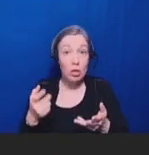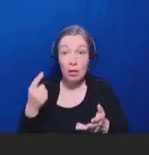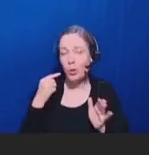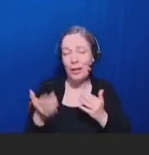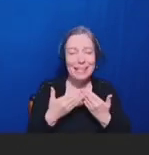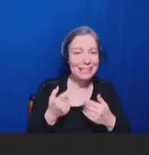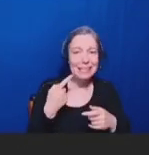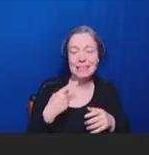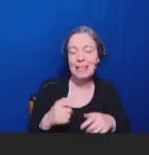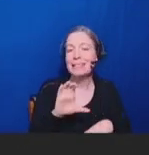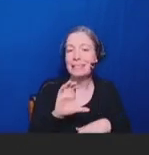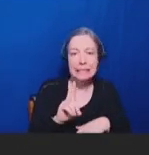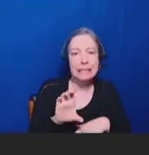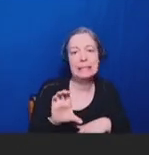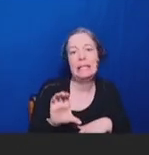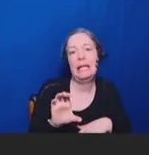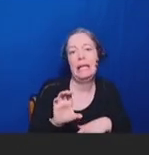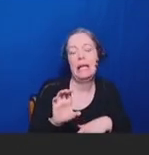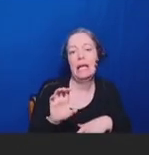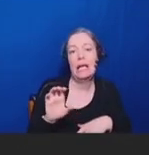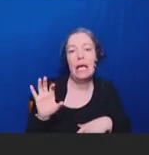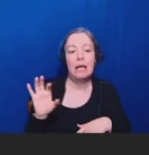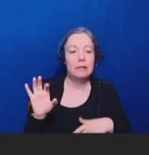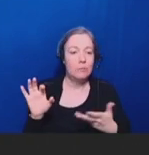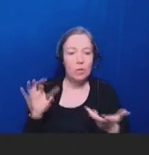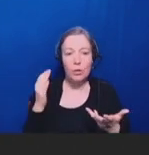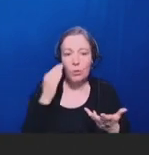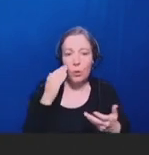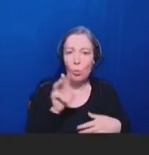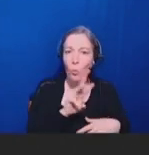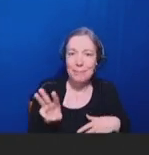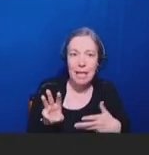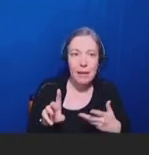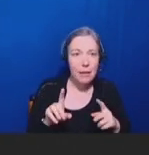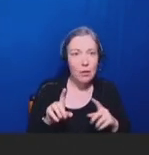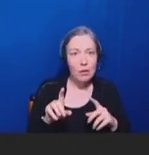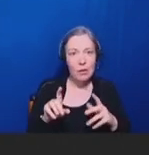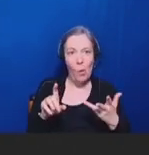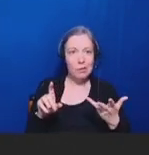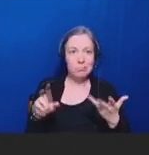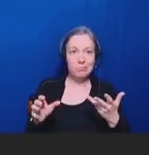FDA website. But public opinion polls are showing, you know, a third or less of the